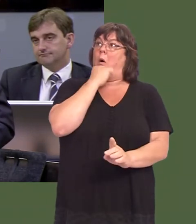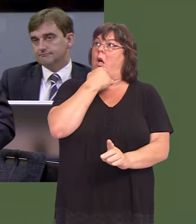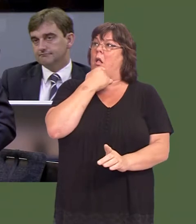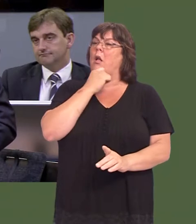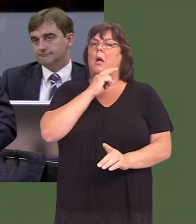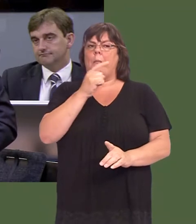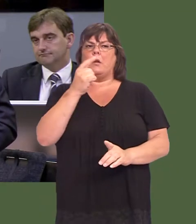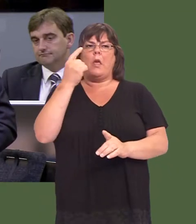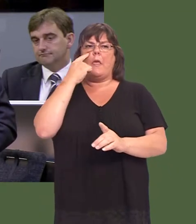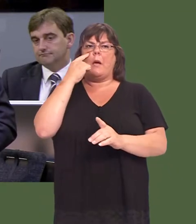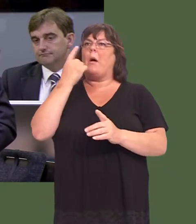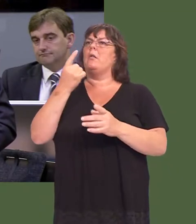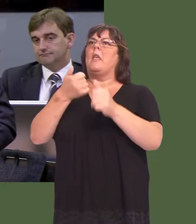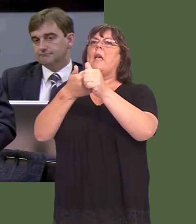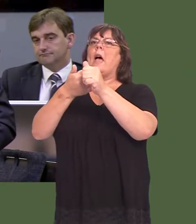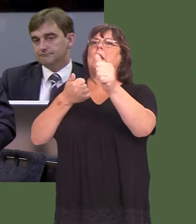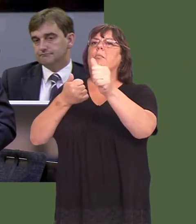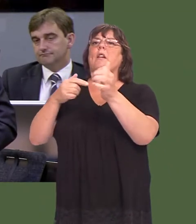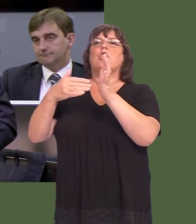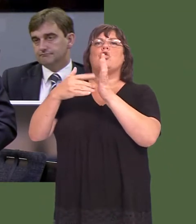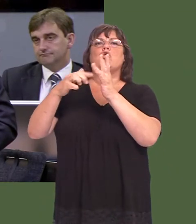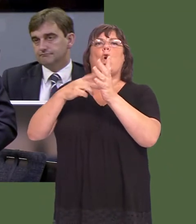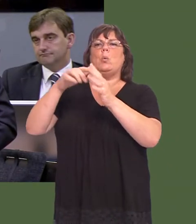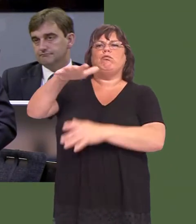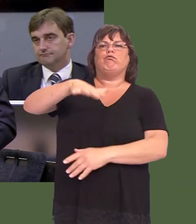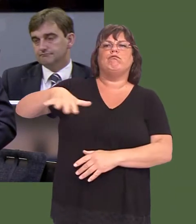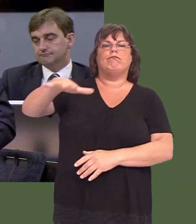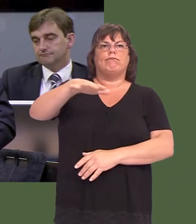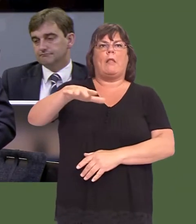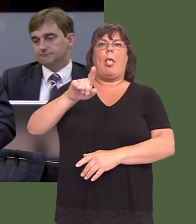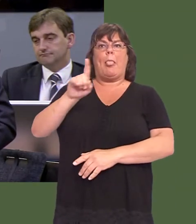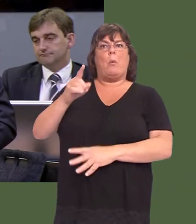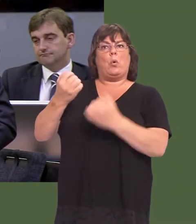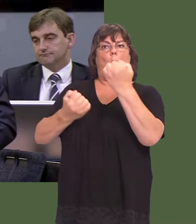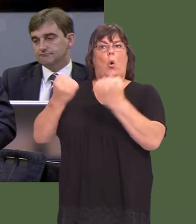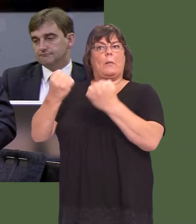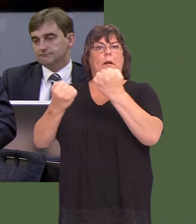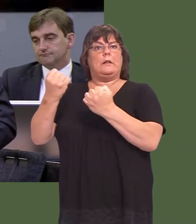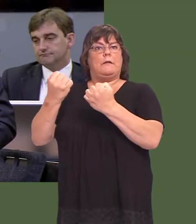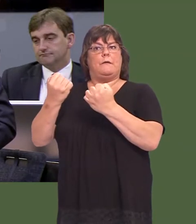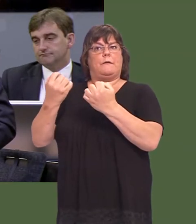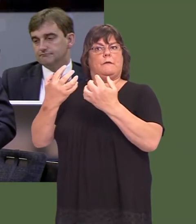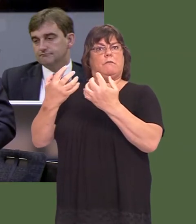track record of the five years of the enterprise zone, which was an automotive enterprise zone,